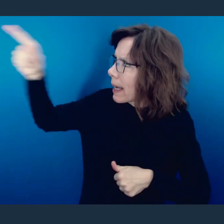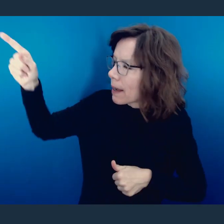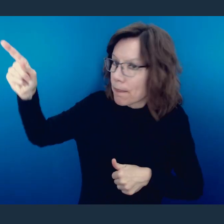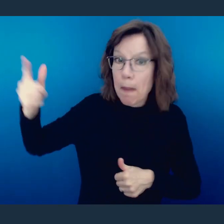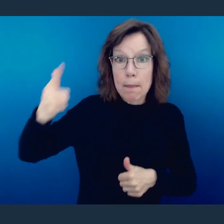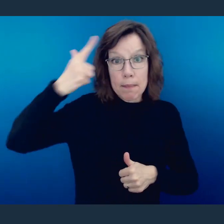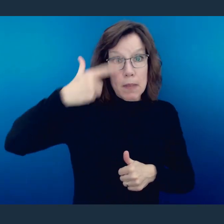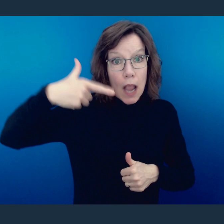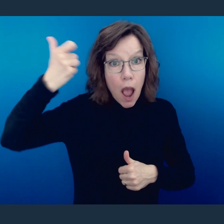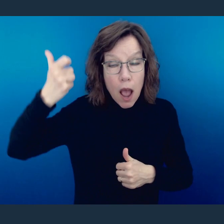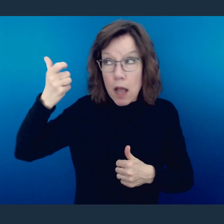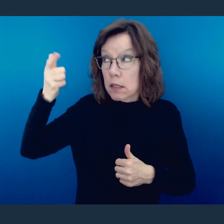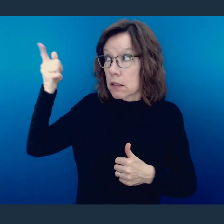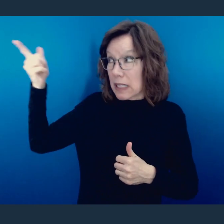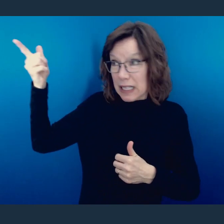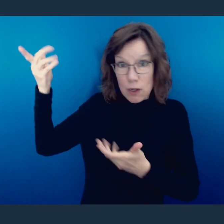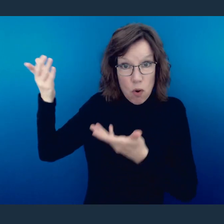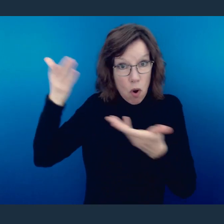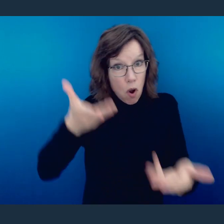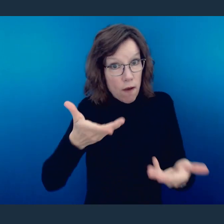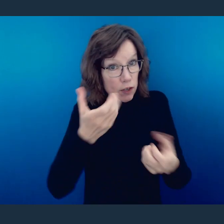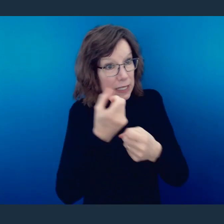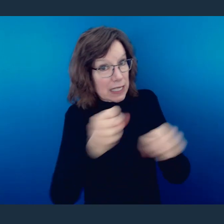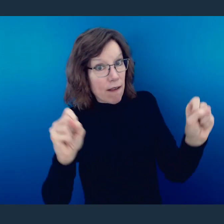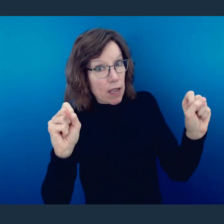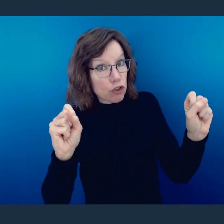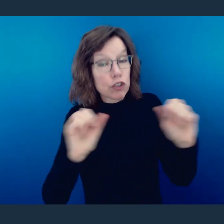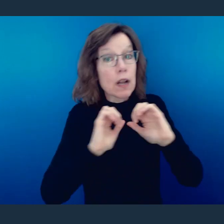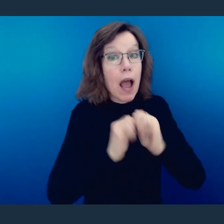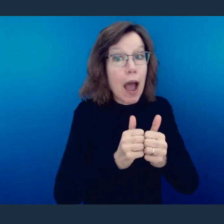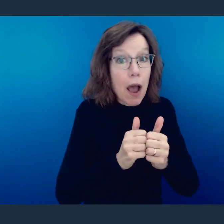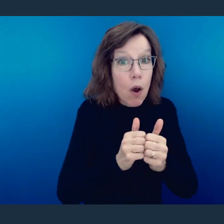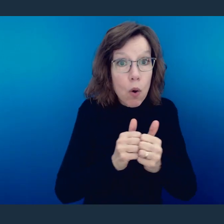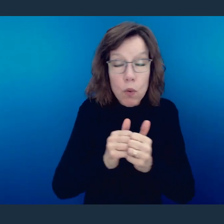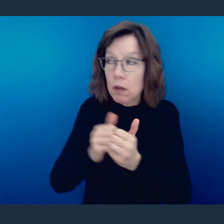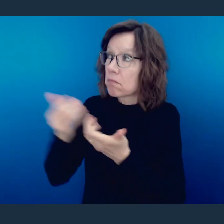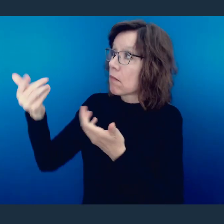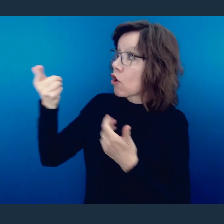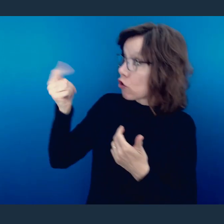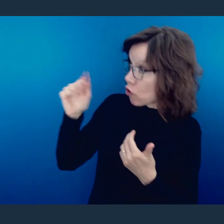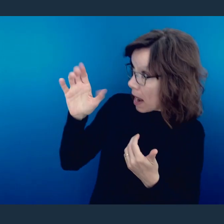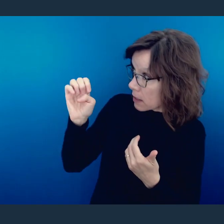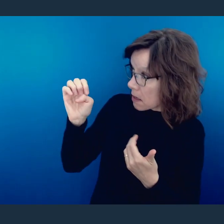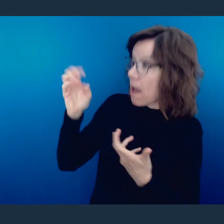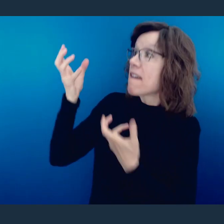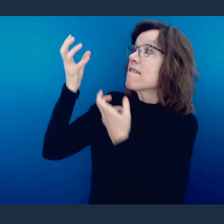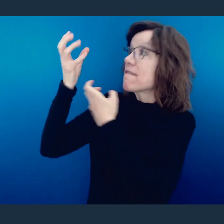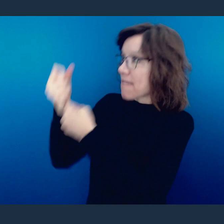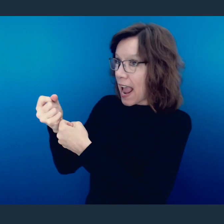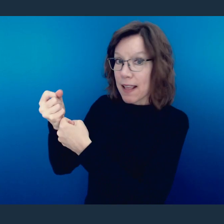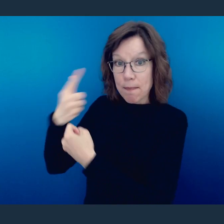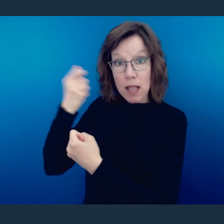the Father, in light of the fact that salvation comes to us by grace through faith in Christ